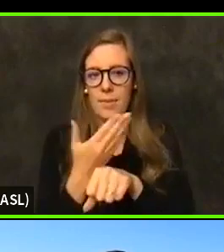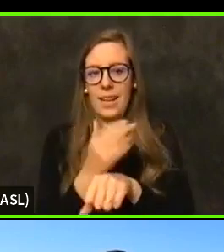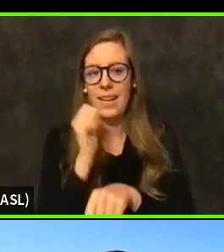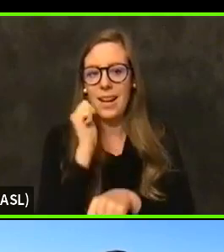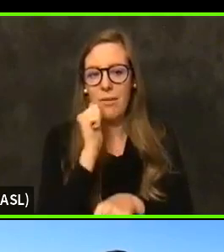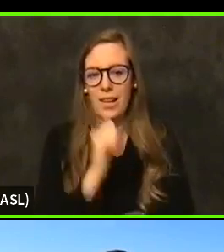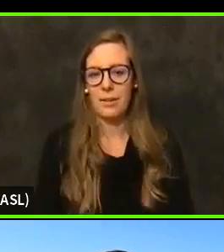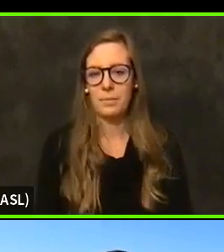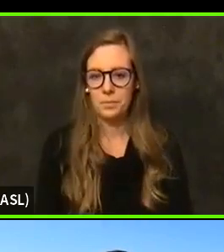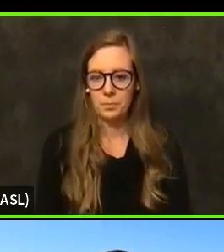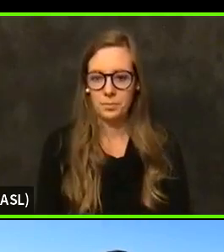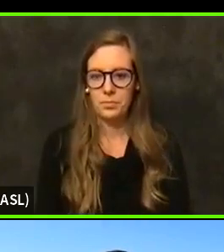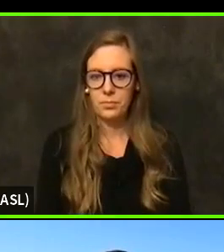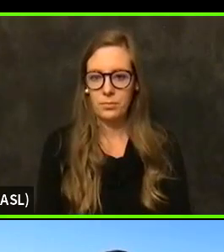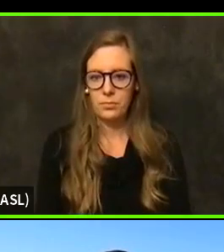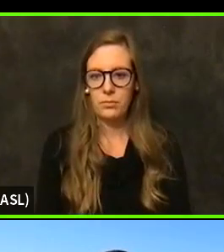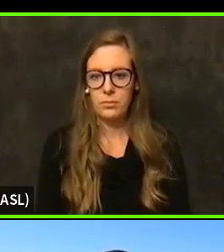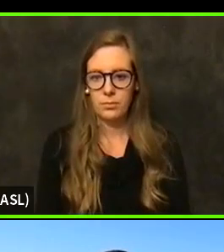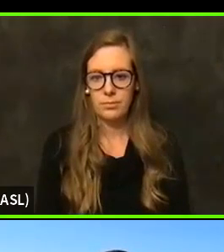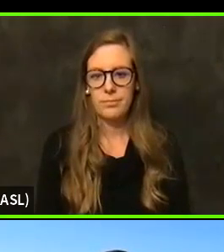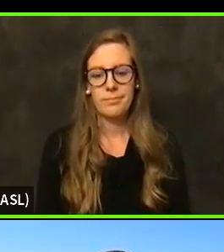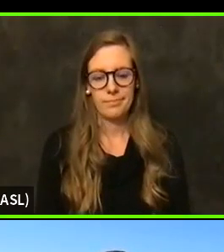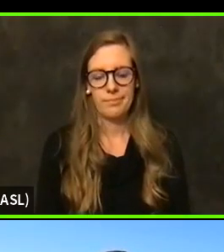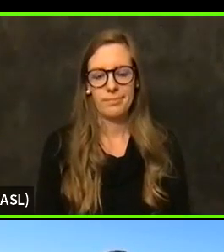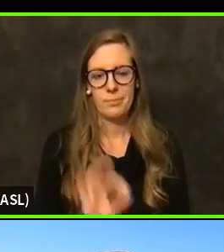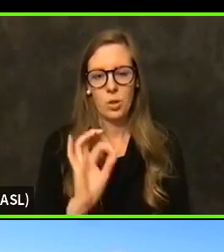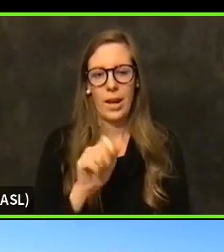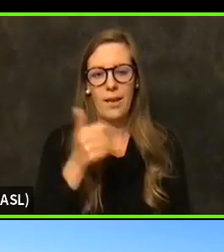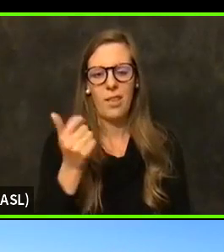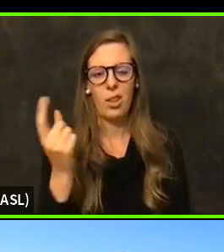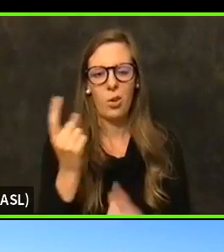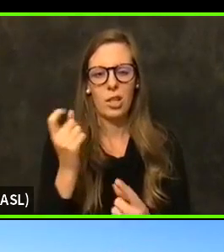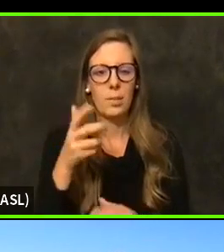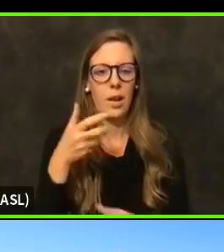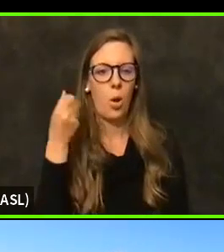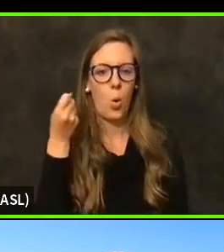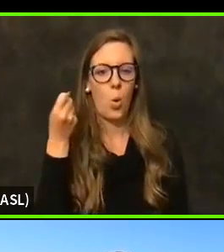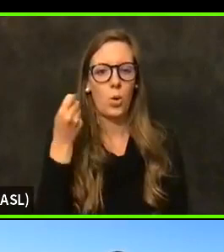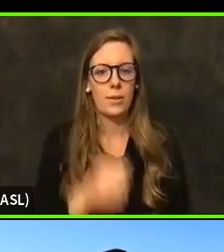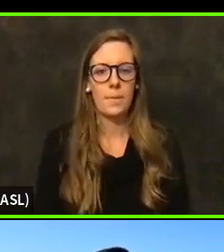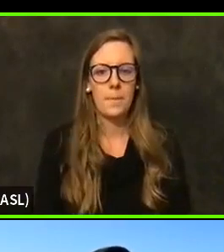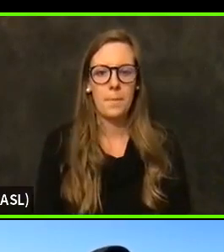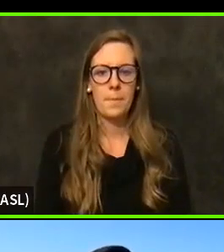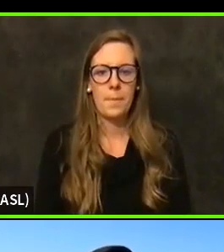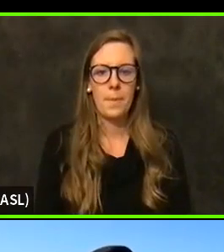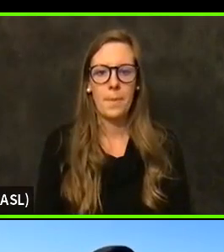And other questions for AlegrÌa de la Cruz and. I wanted to add one other thing to this is